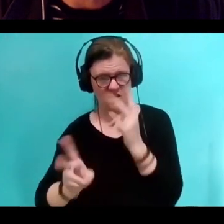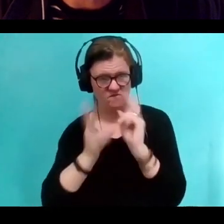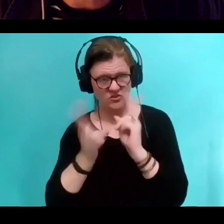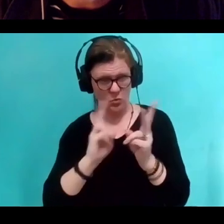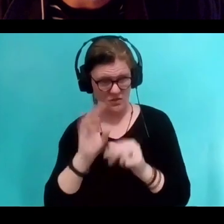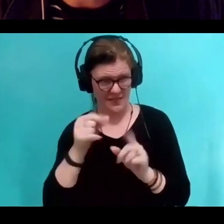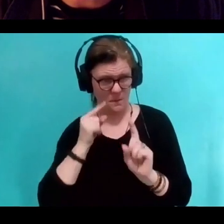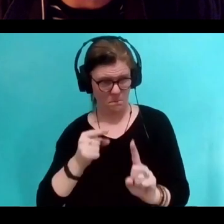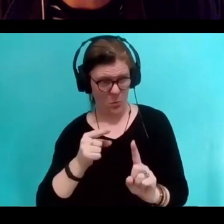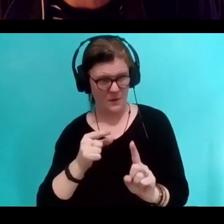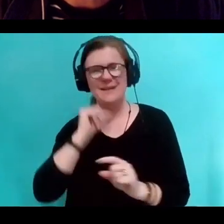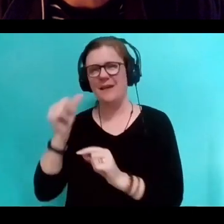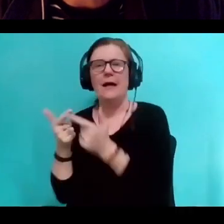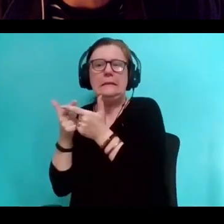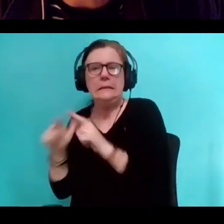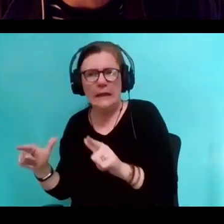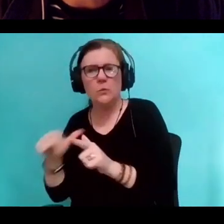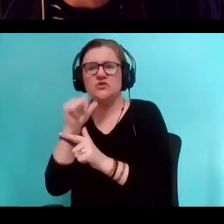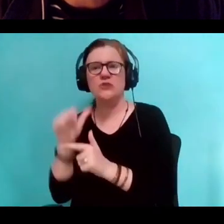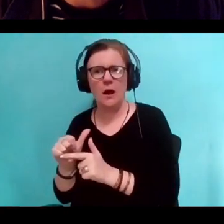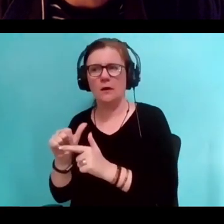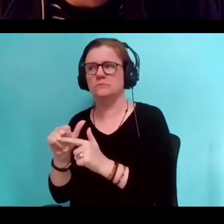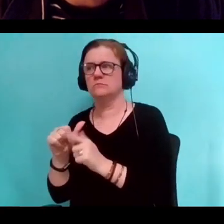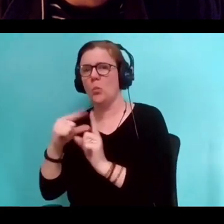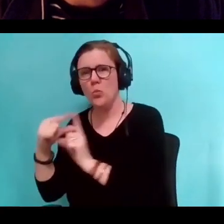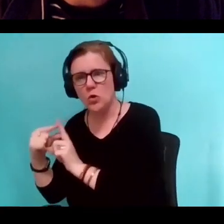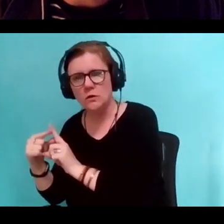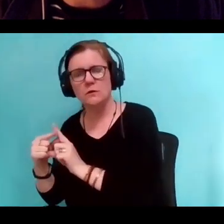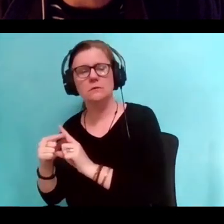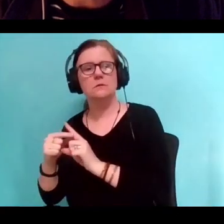more than a photograph in oil or lines,